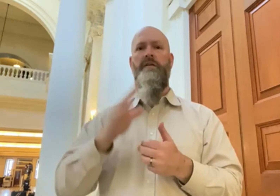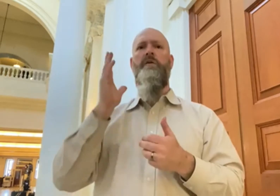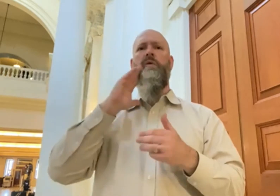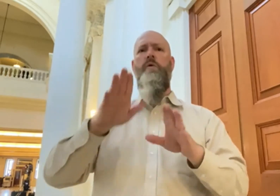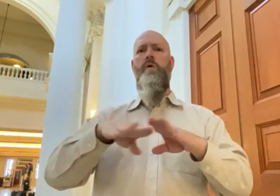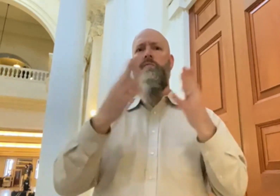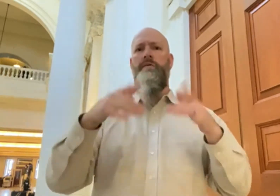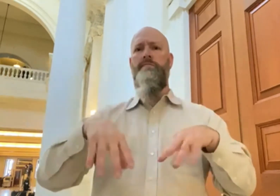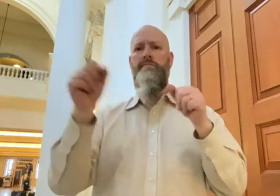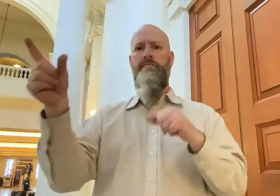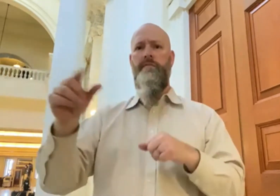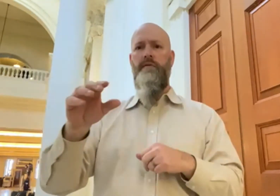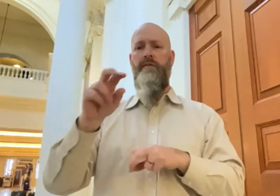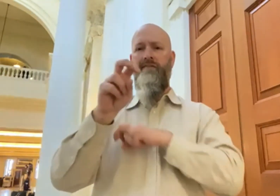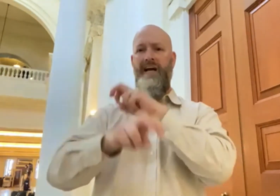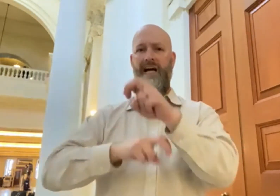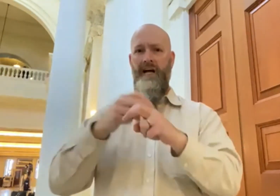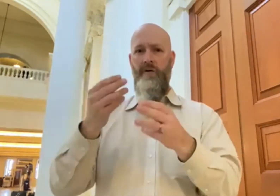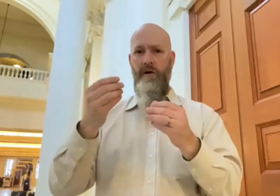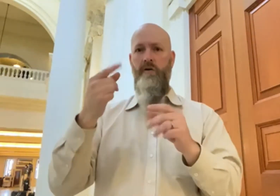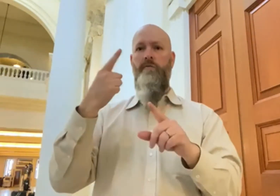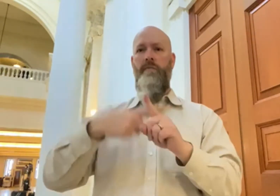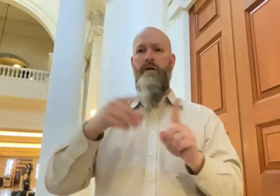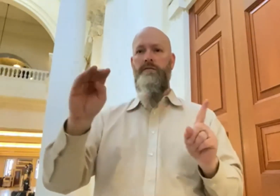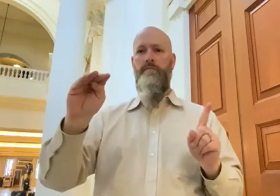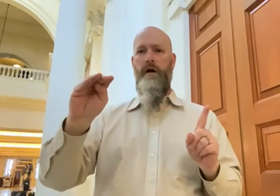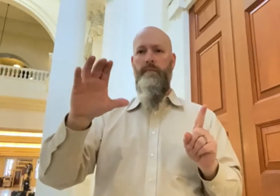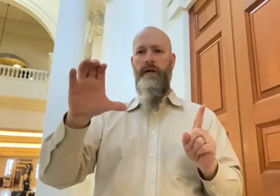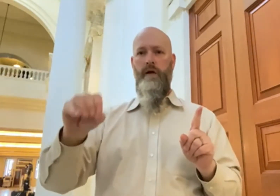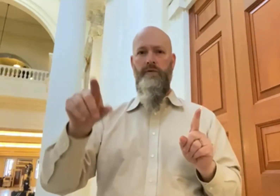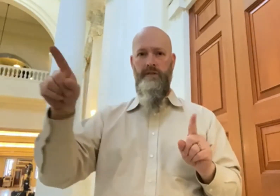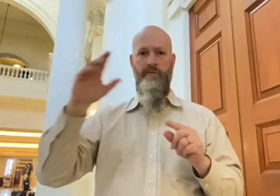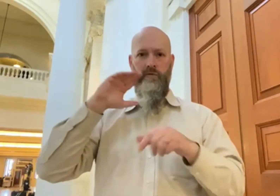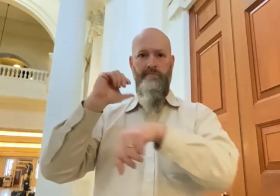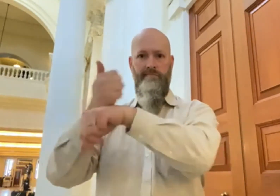Maryland State Fairgrounds and Montgomery College Campus in Germantown.